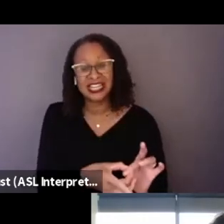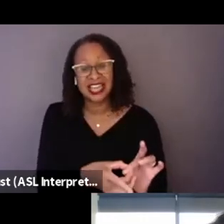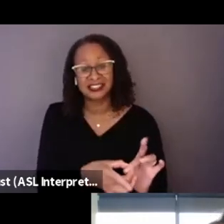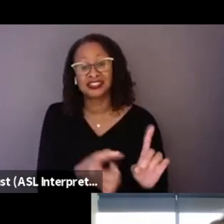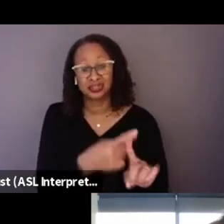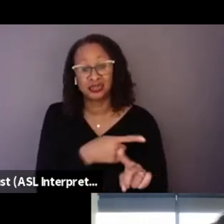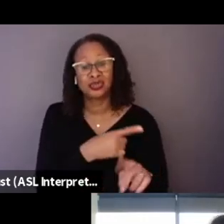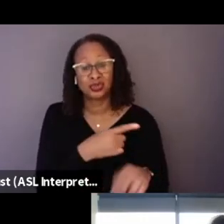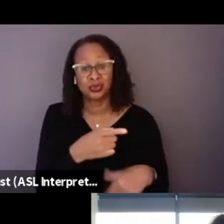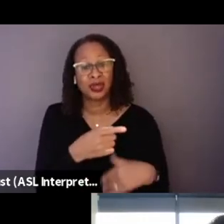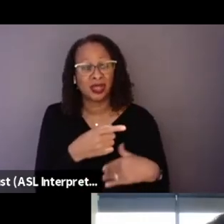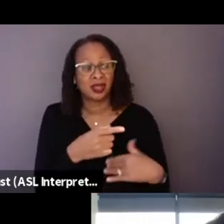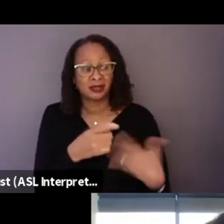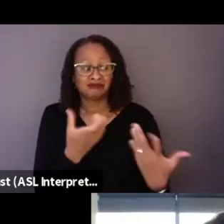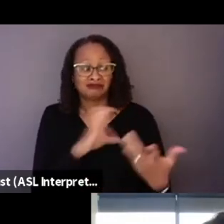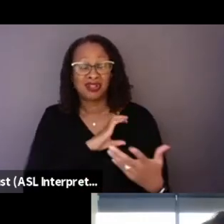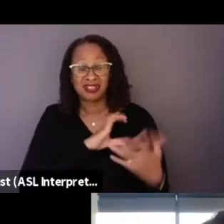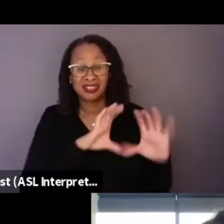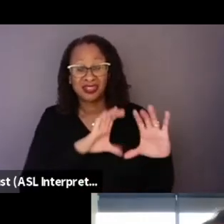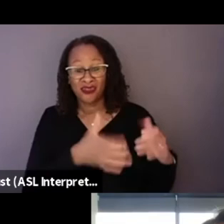and seeing that frustration from the inside.